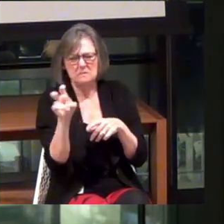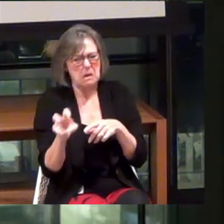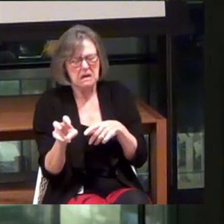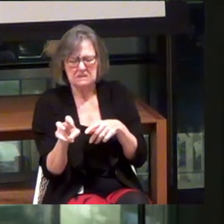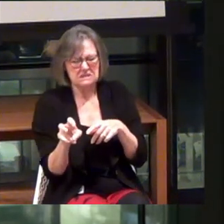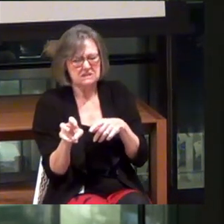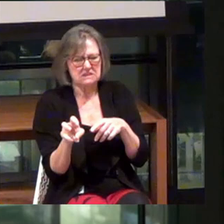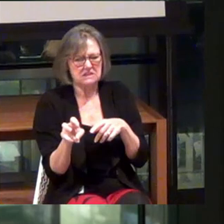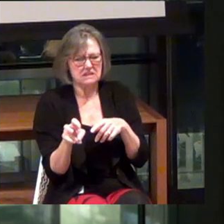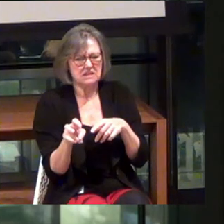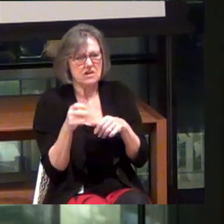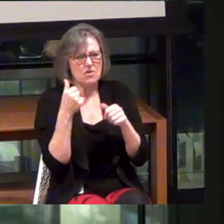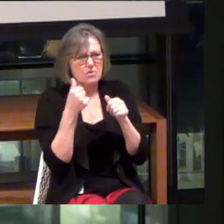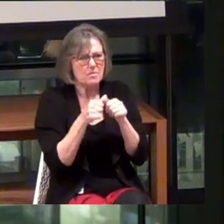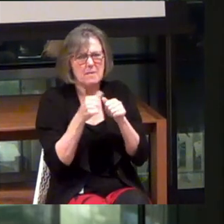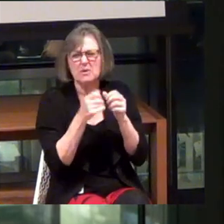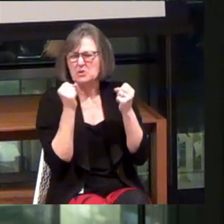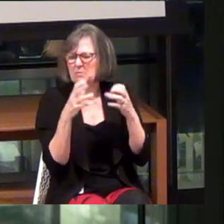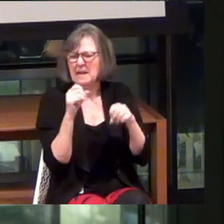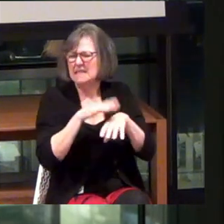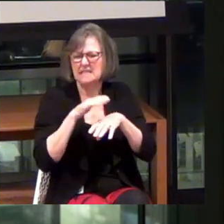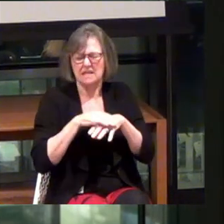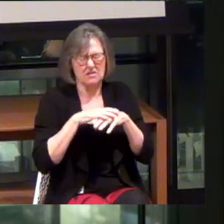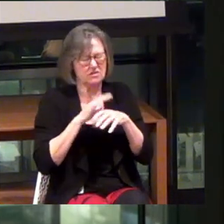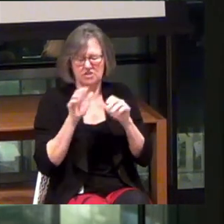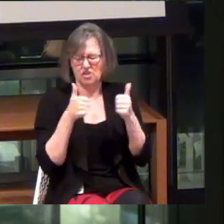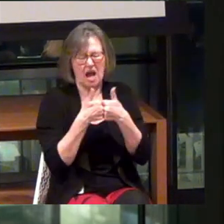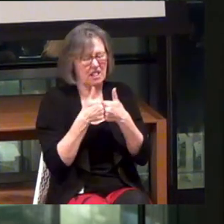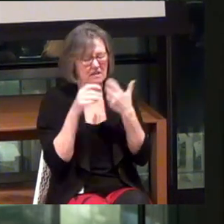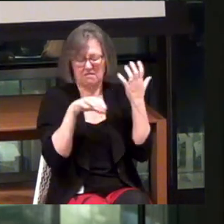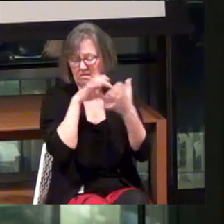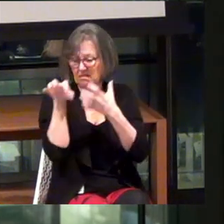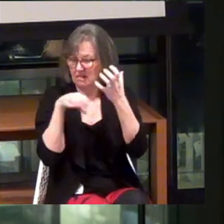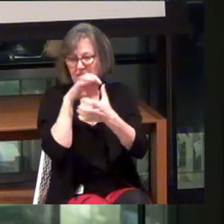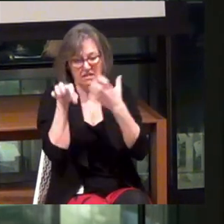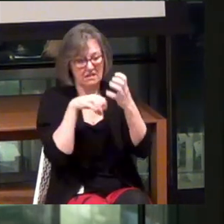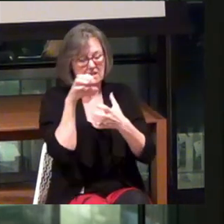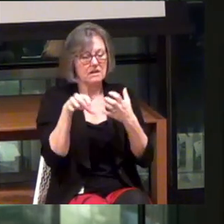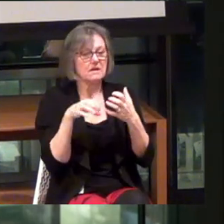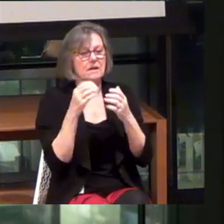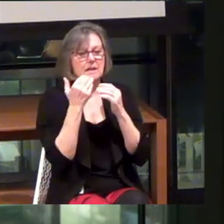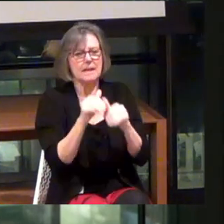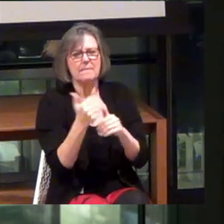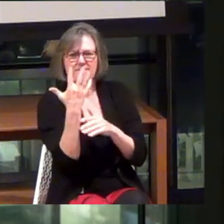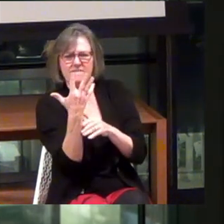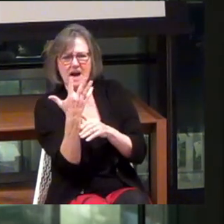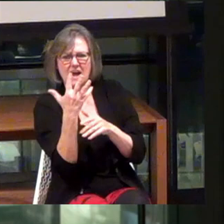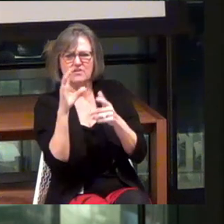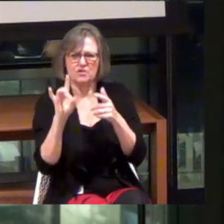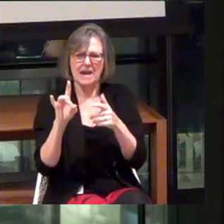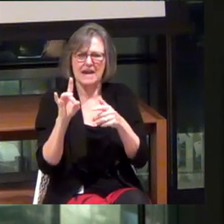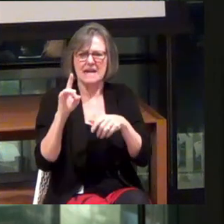Because remembering too many signals becomes a challenge. And I think the limit is about five to eight signals that you can remember, before you